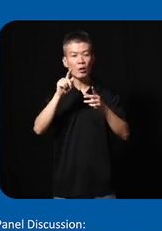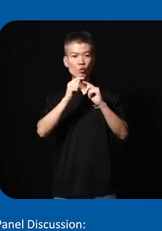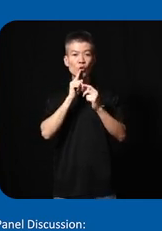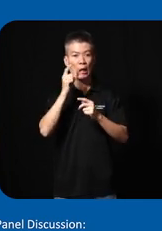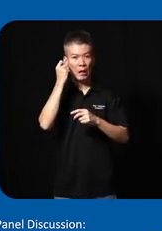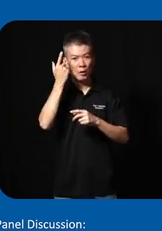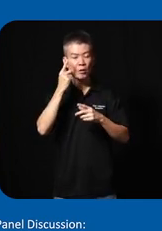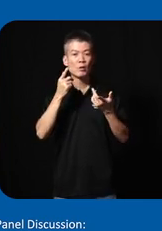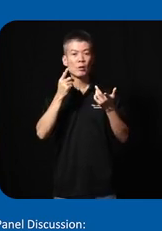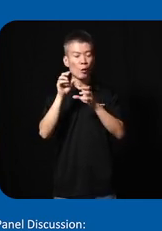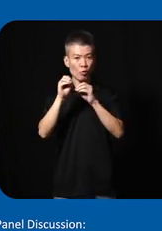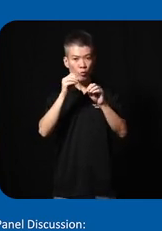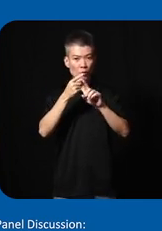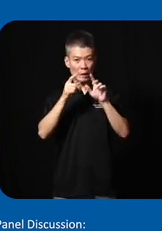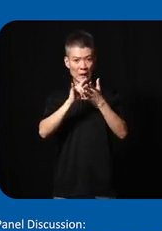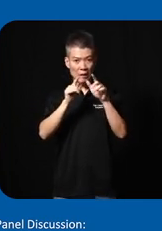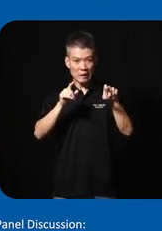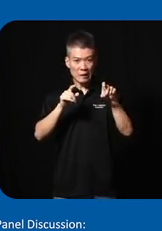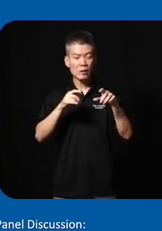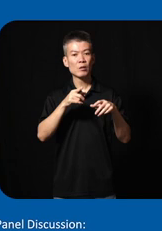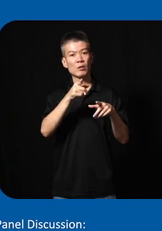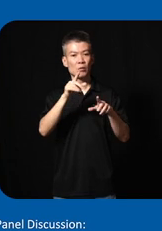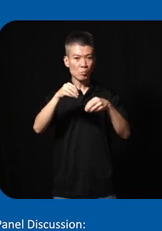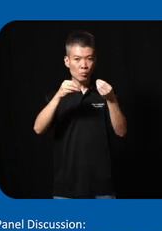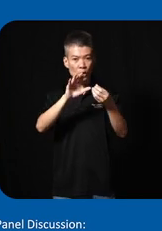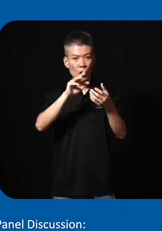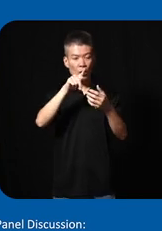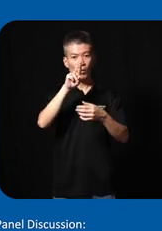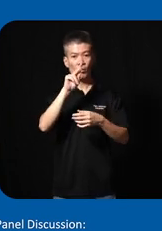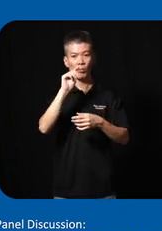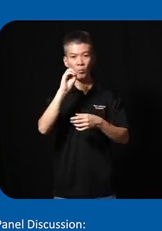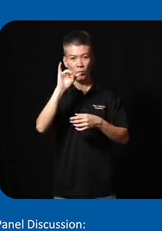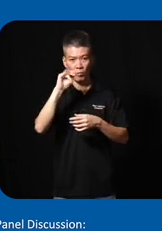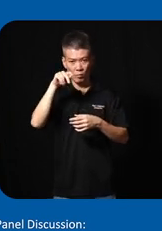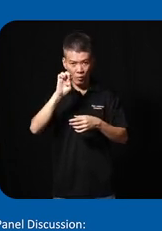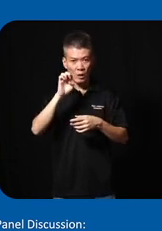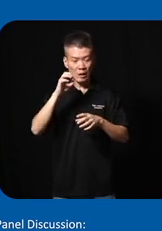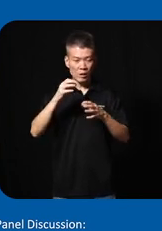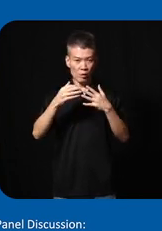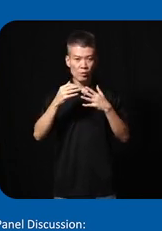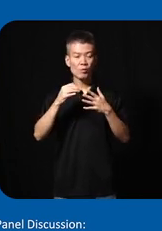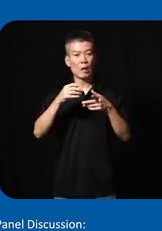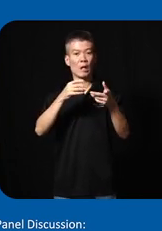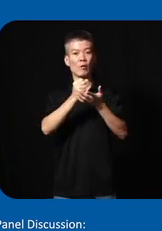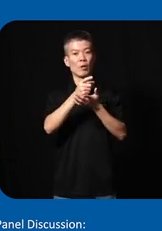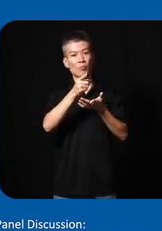understand the movements that was needed he gave them their prototype and he even helped them code